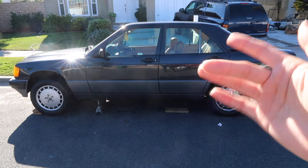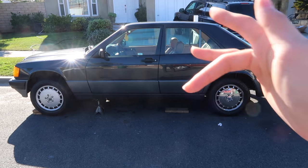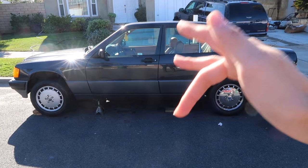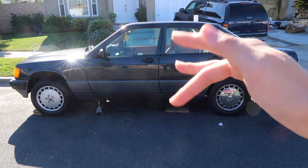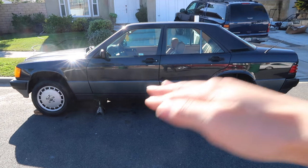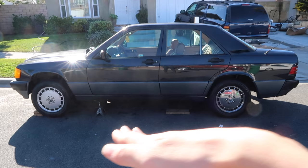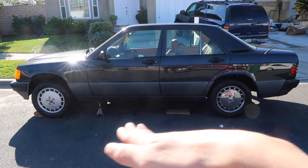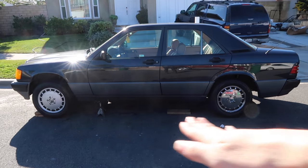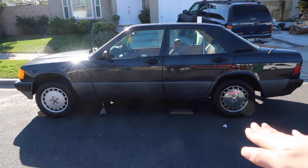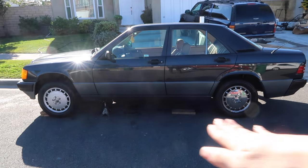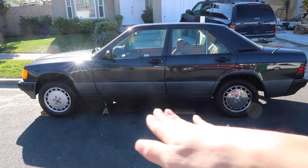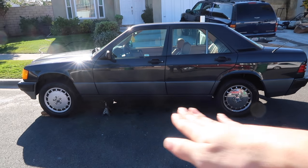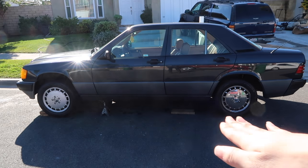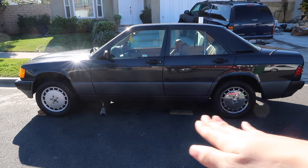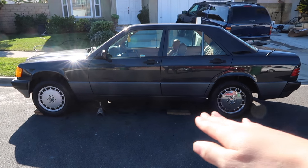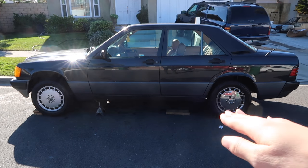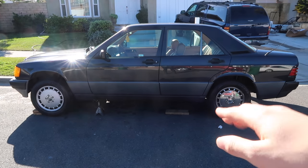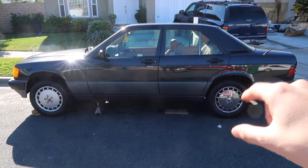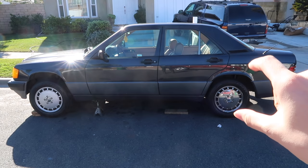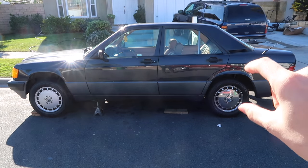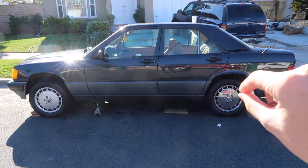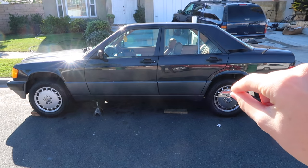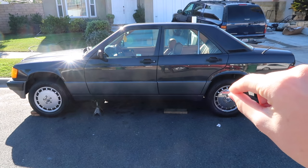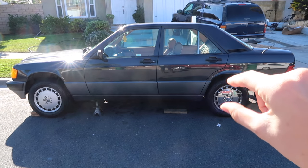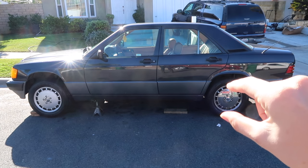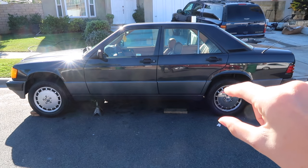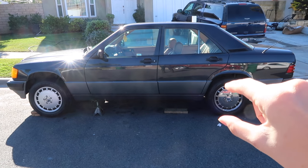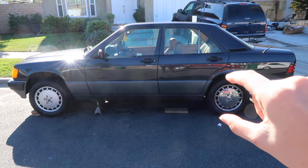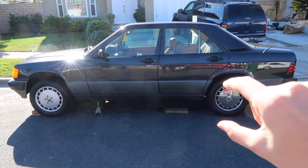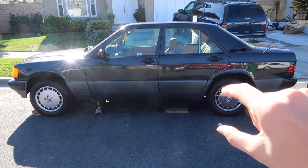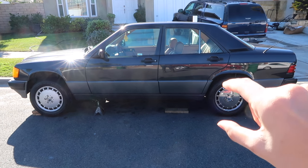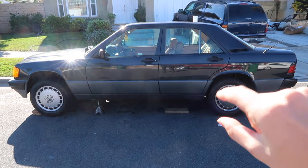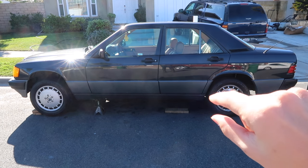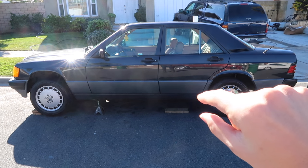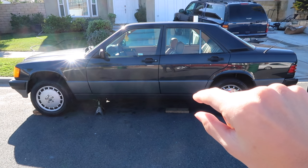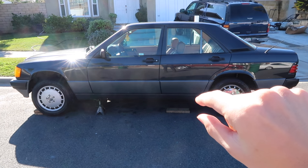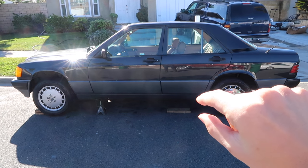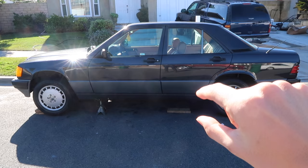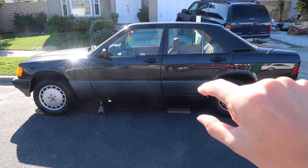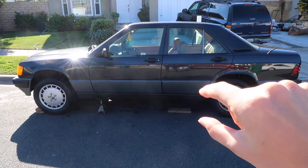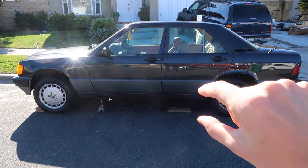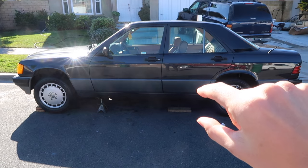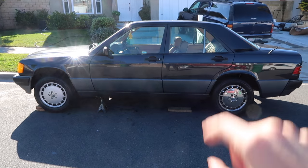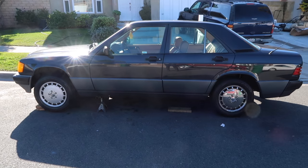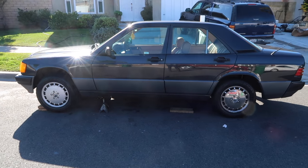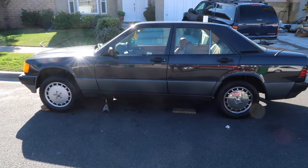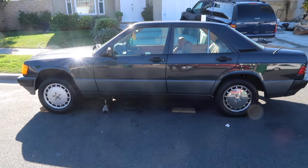almost touching the floor right there but now it kinda went from there to a little bit higher